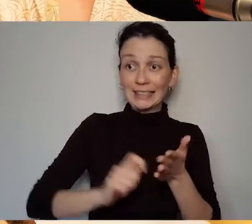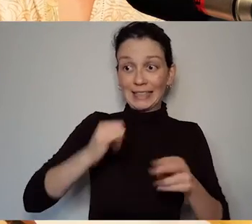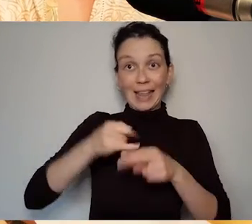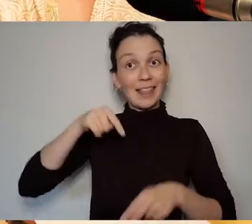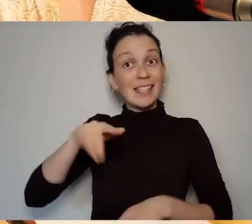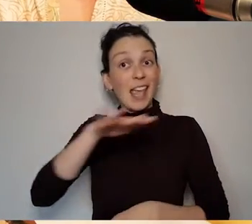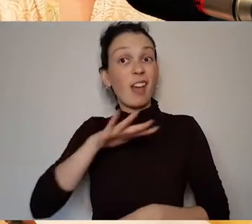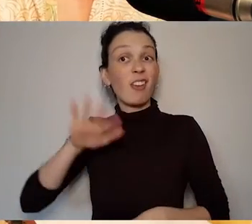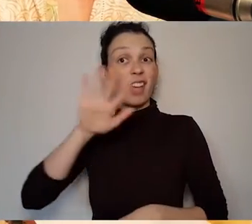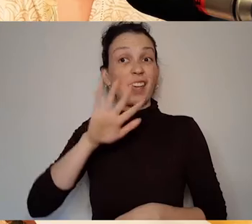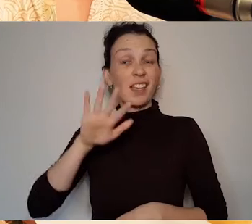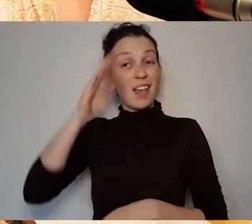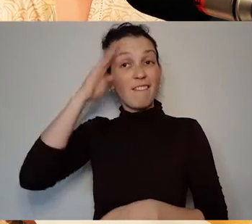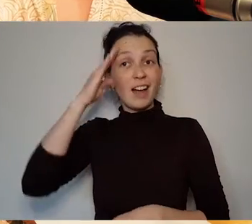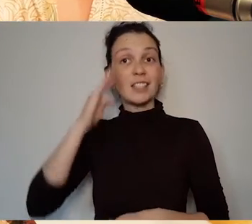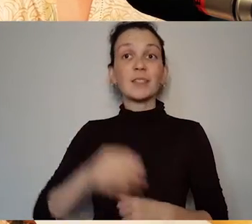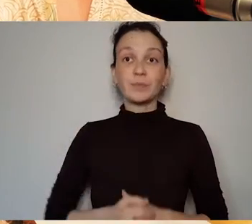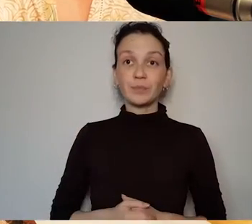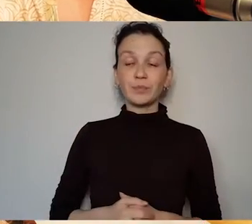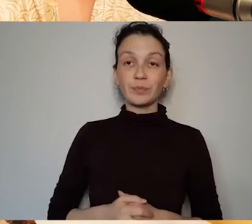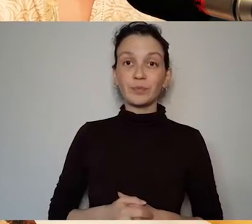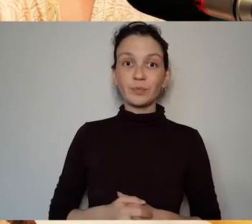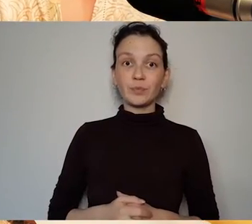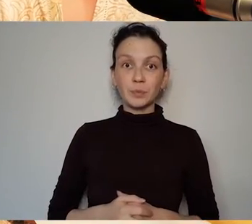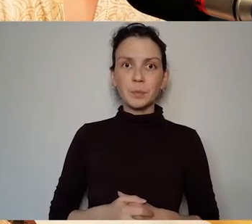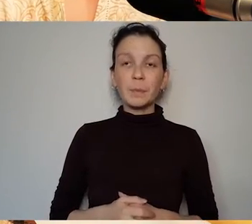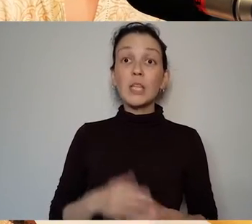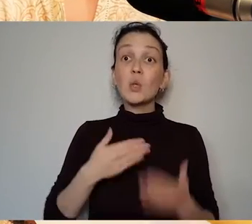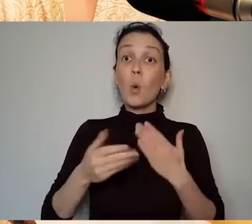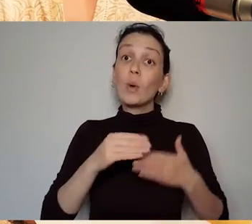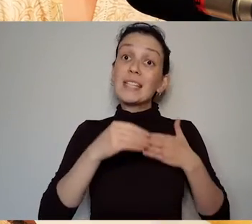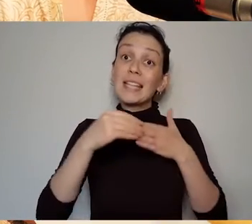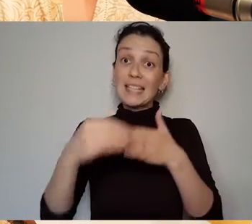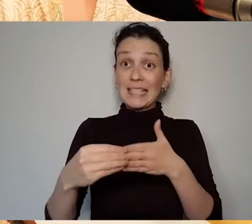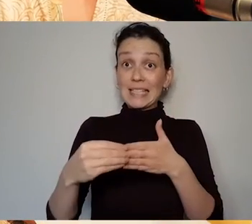What's driving our interest in Deevy at the moment are two projects